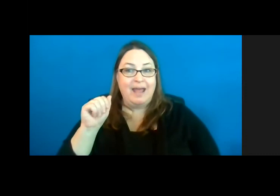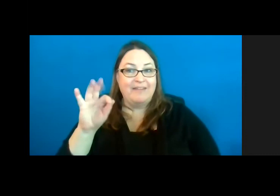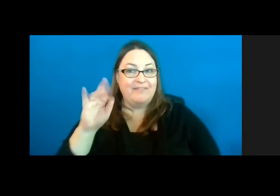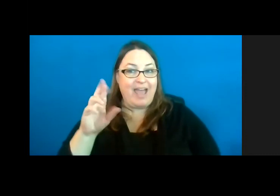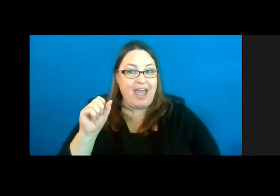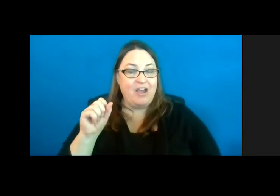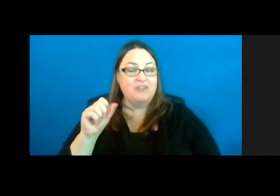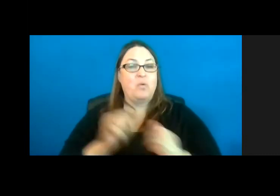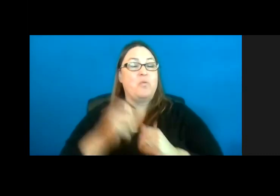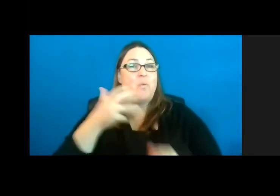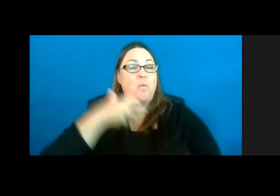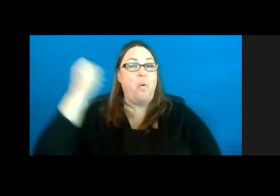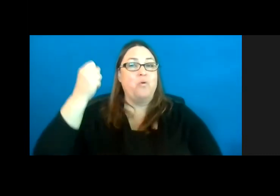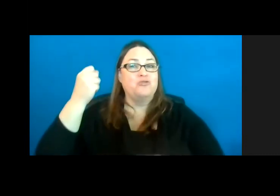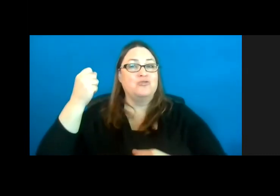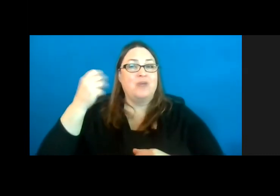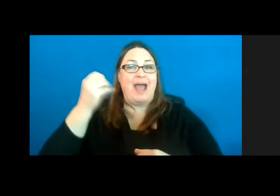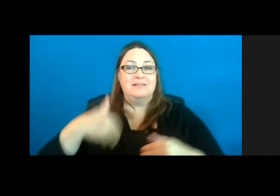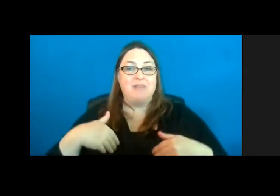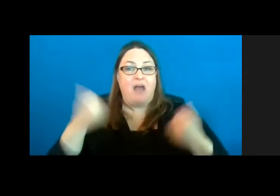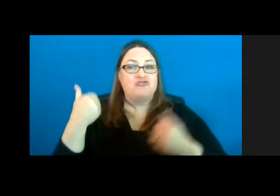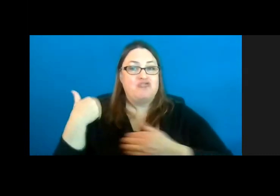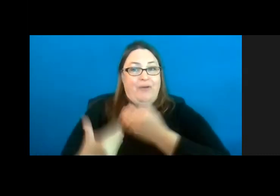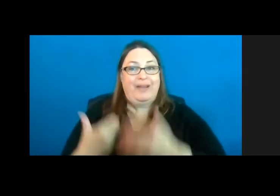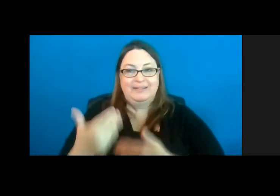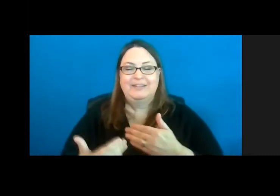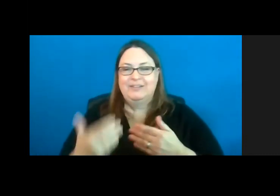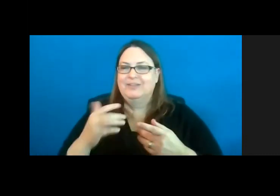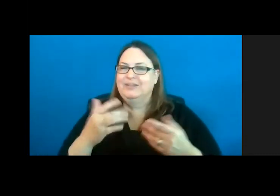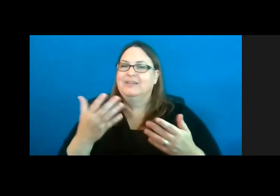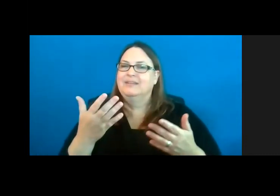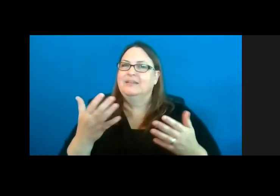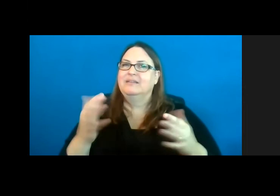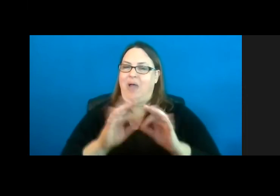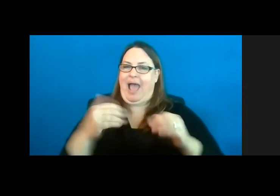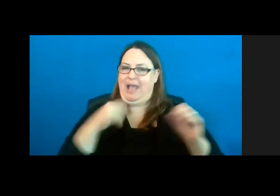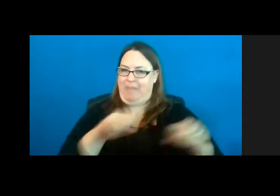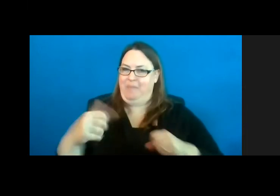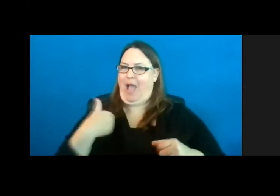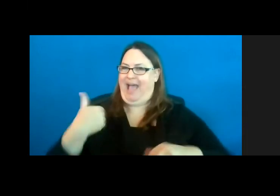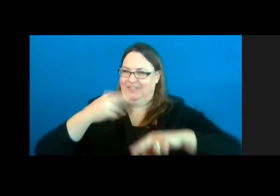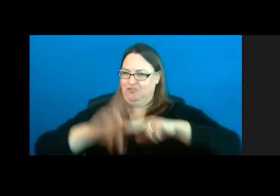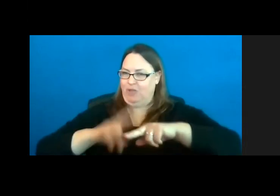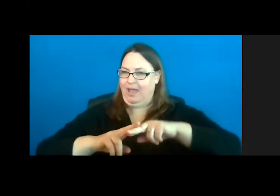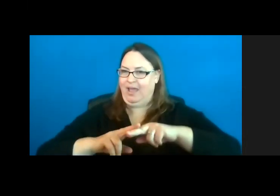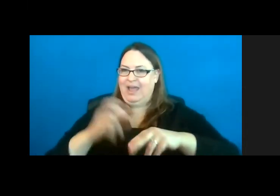and younger generations, to be able to have these chairs and get that quality of life